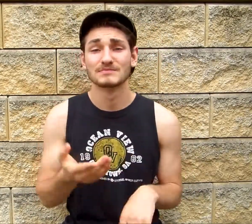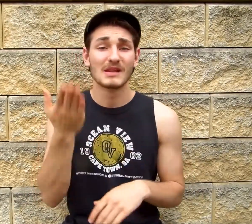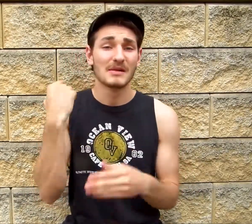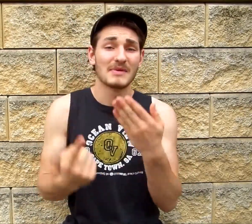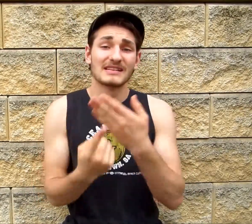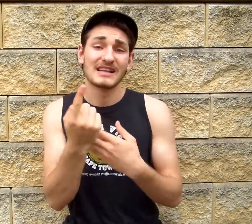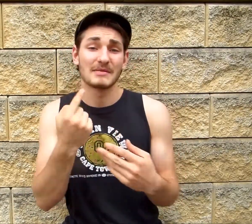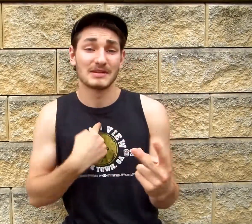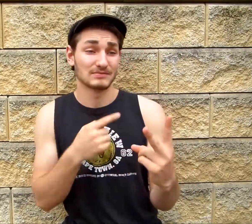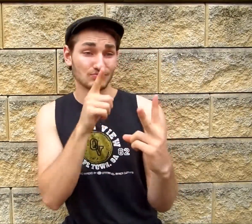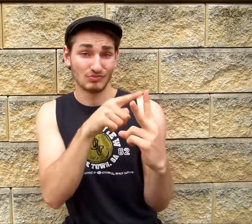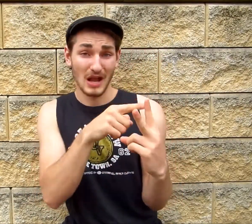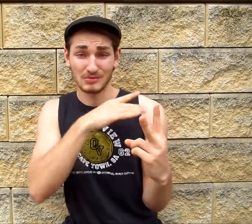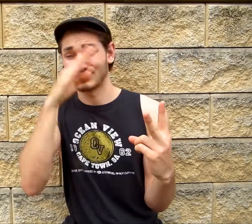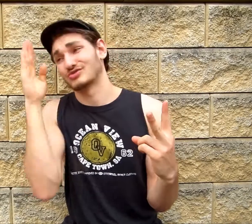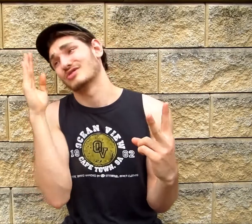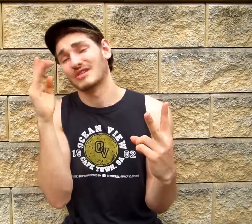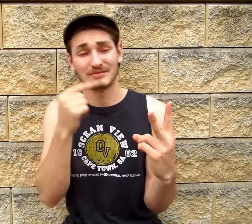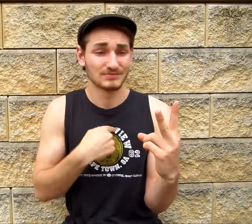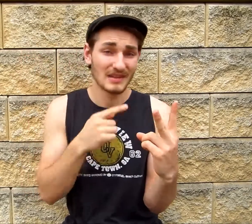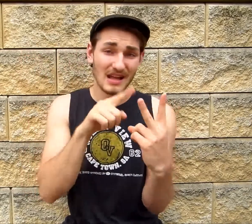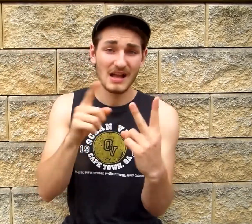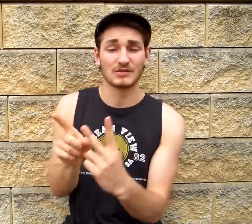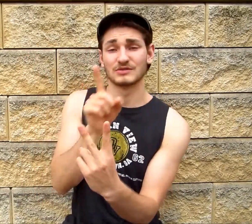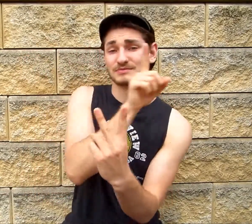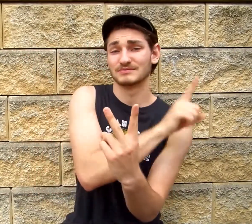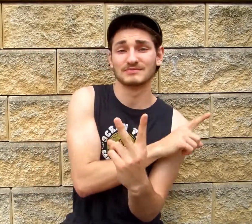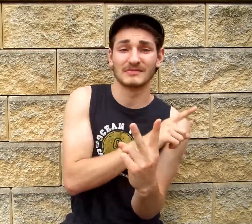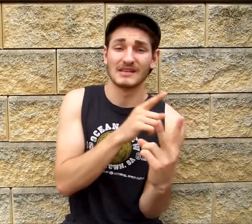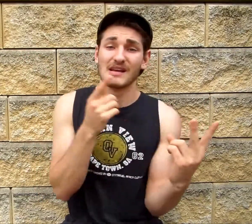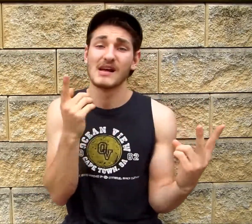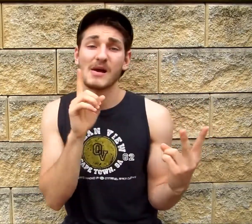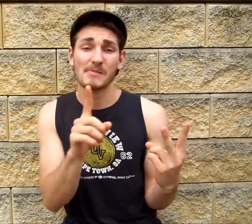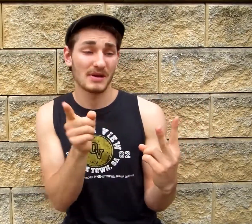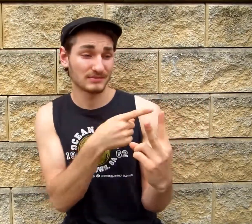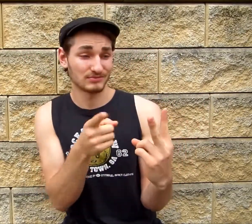I was drunk, I was gone, that don't make it right, but